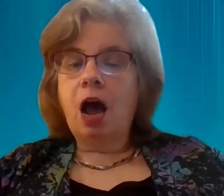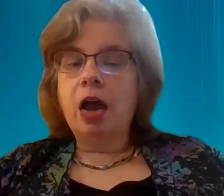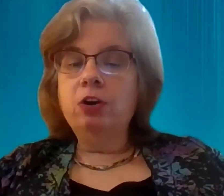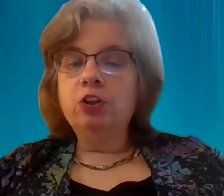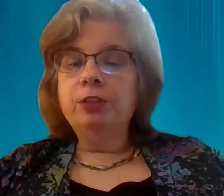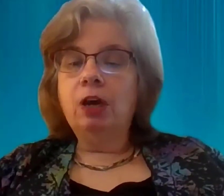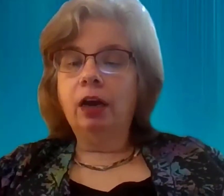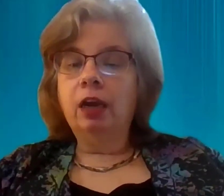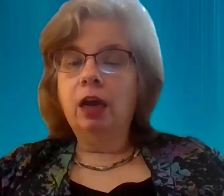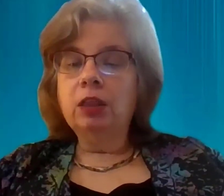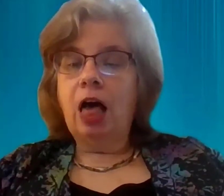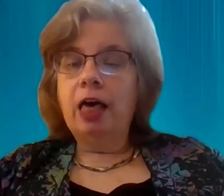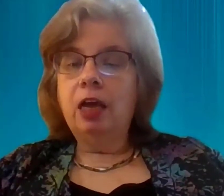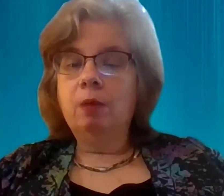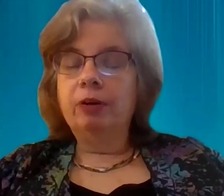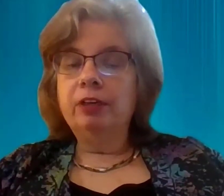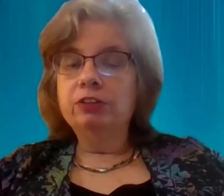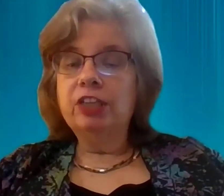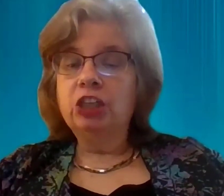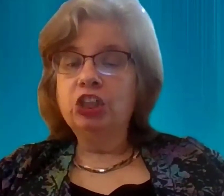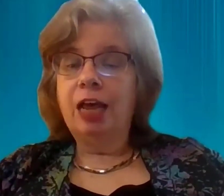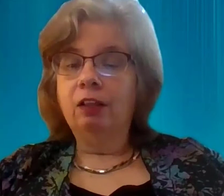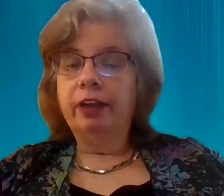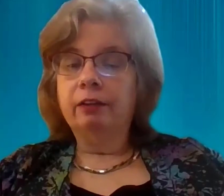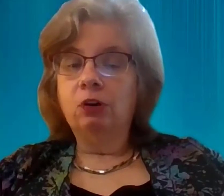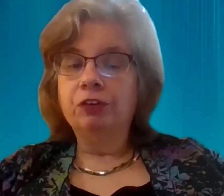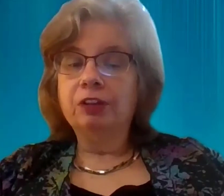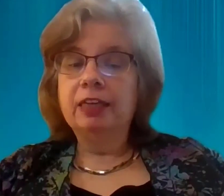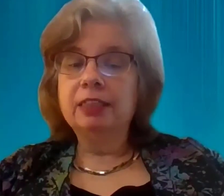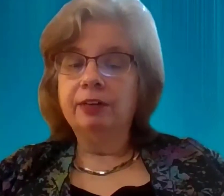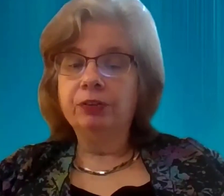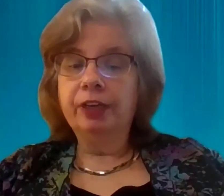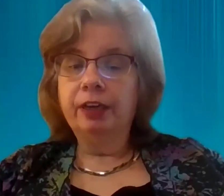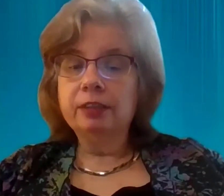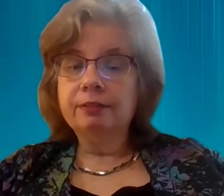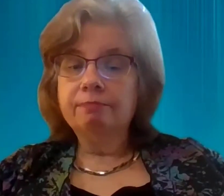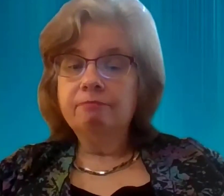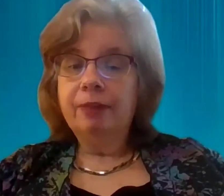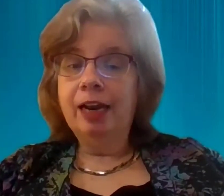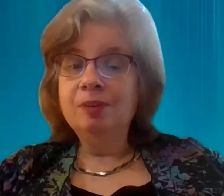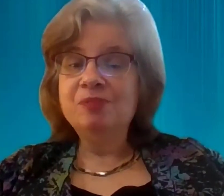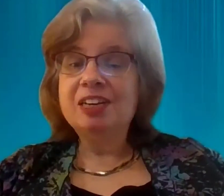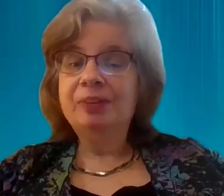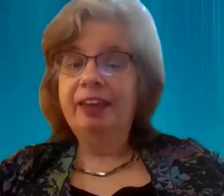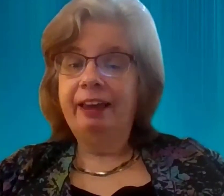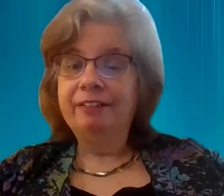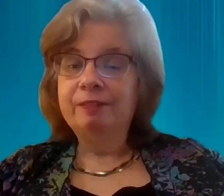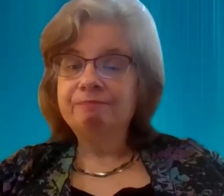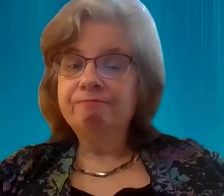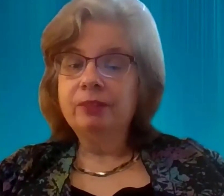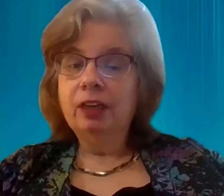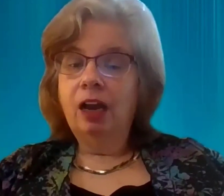I know they've talking a lot of the intersectionality over the last several days, and I'm gonna bring it up again...